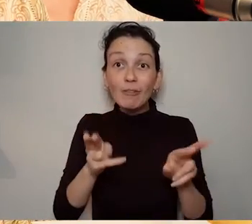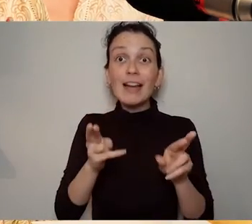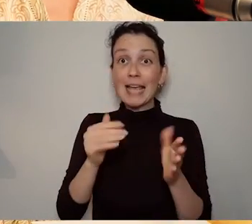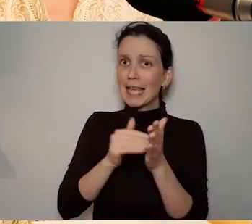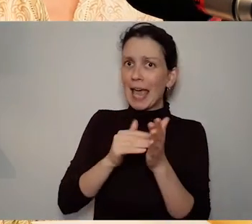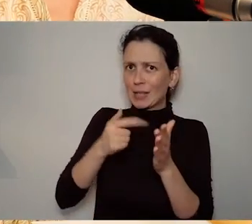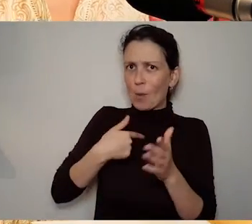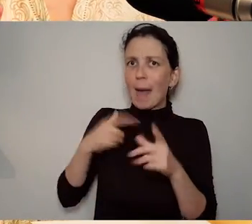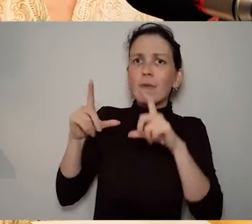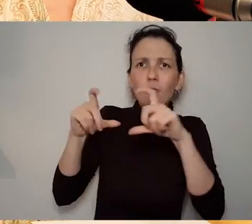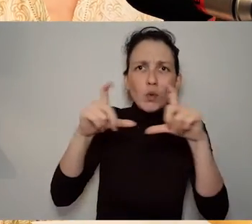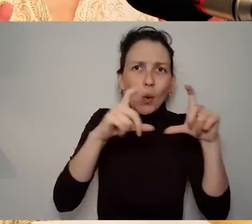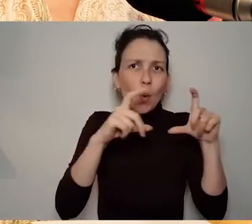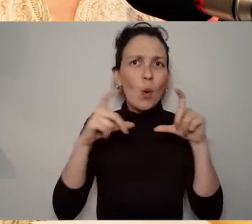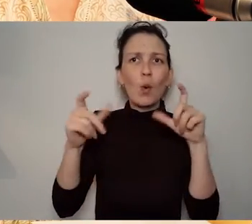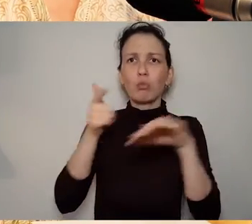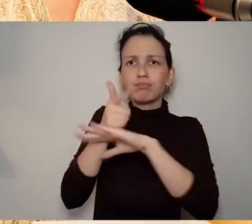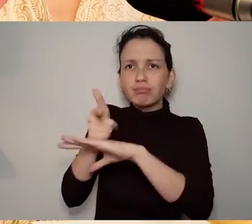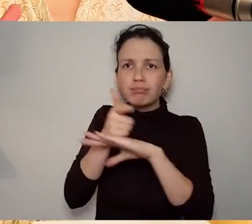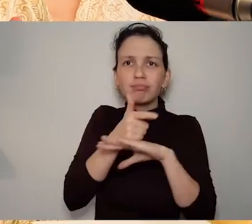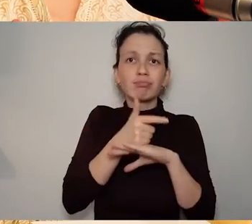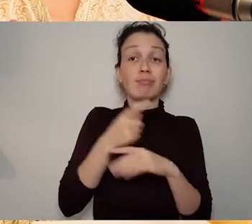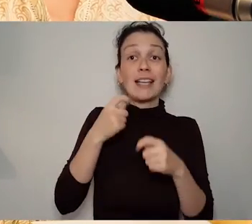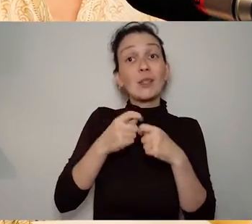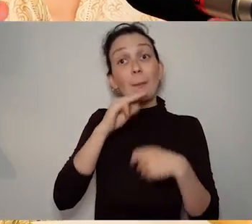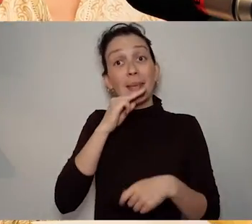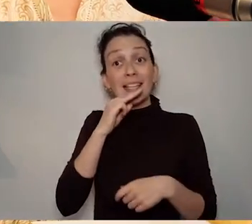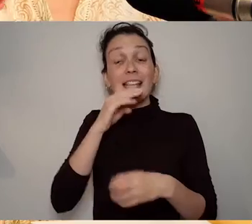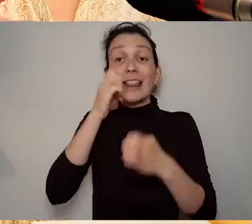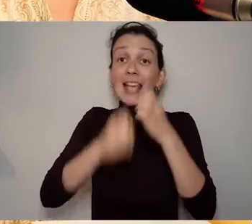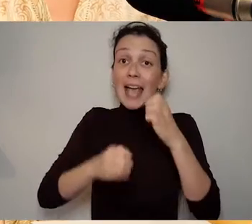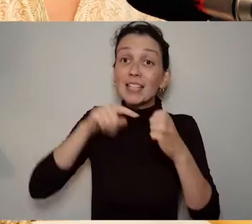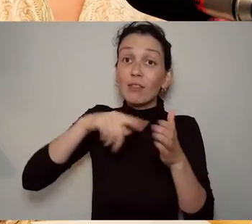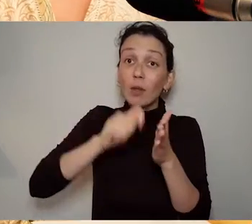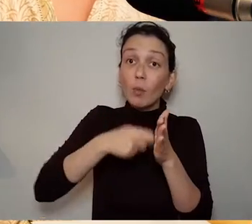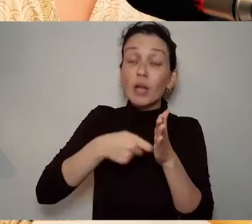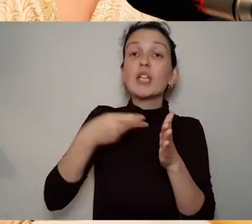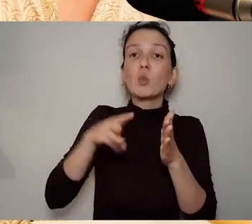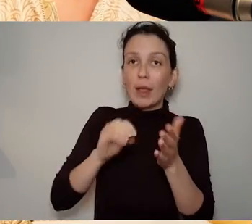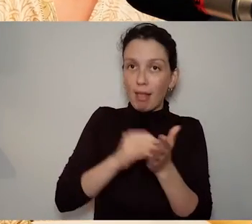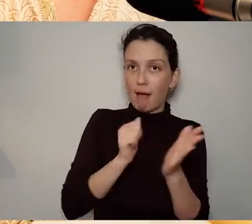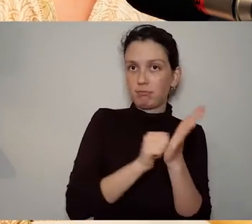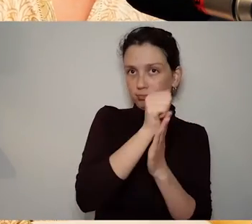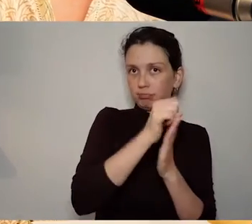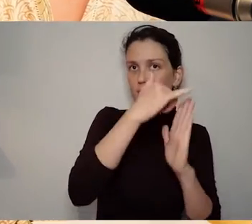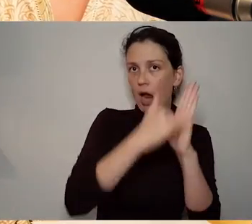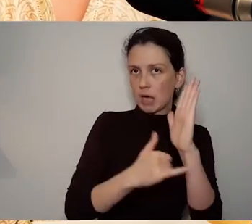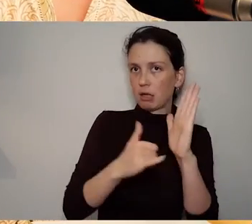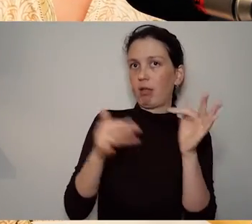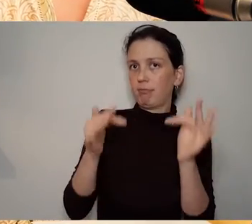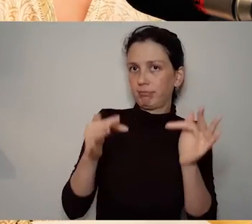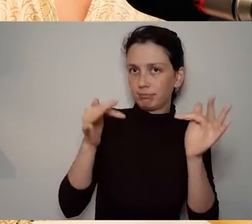also have this you know proper living kind of document of what happened. That's the idea at least